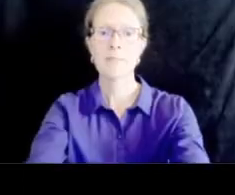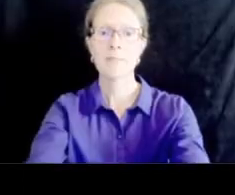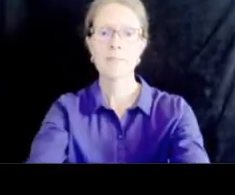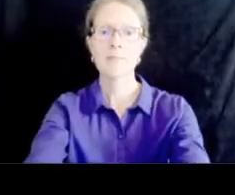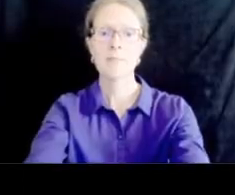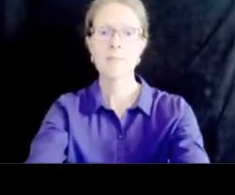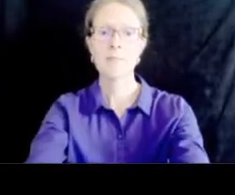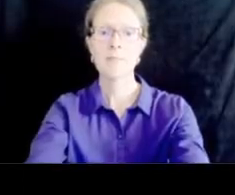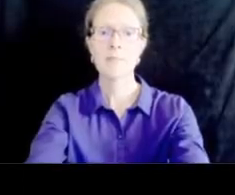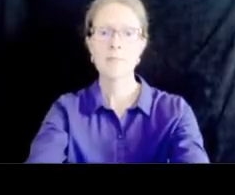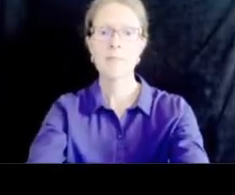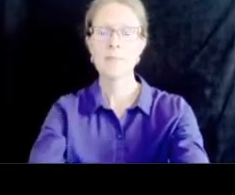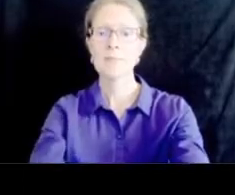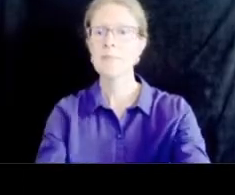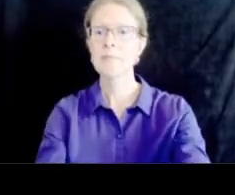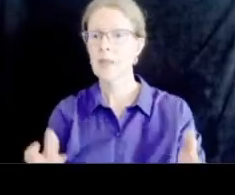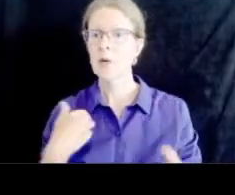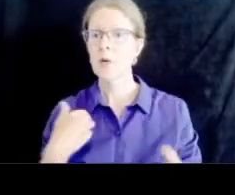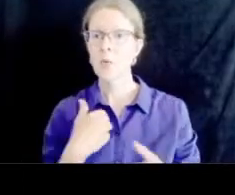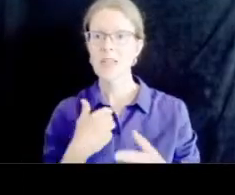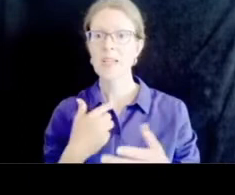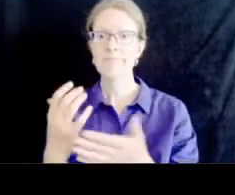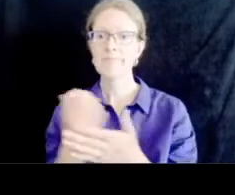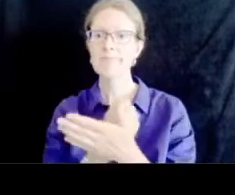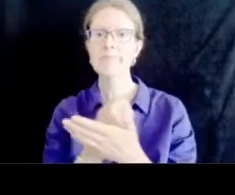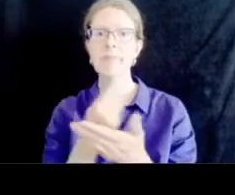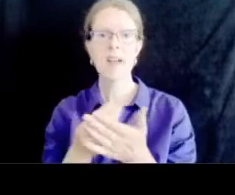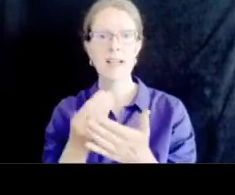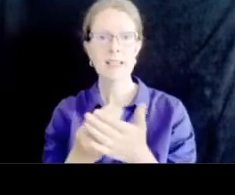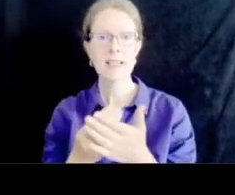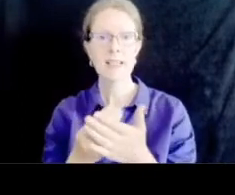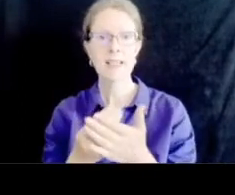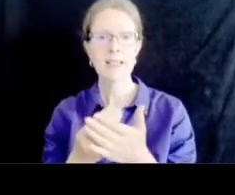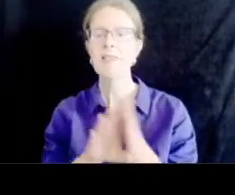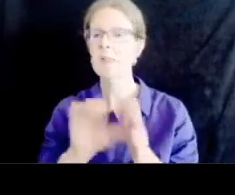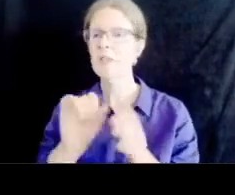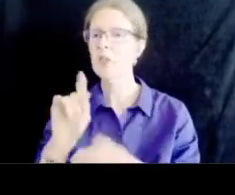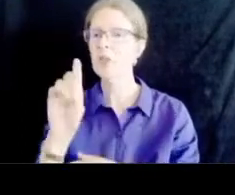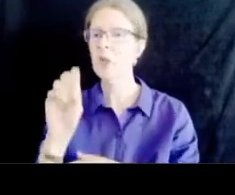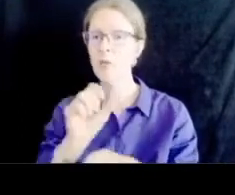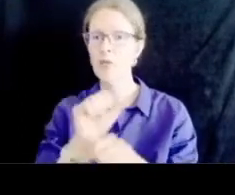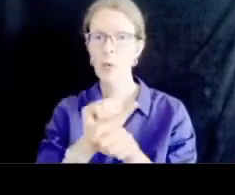scopes of work and procurements developing the first iteration that you'll see today of the